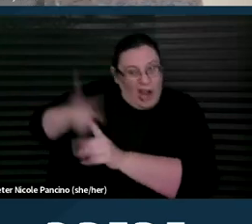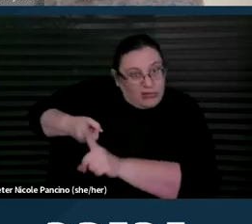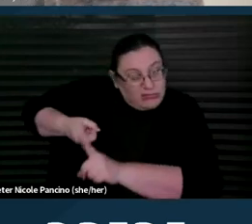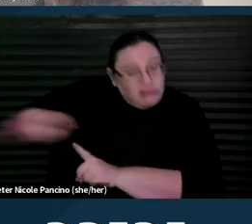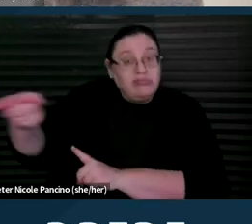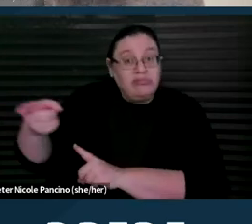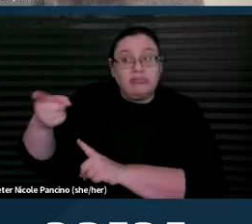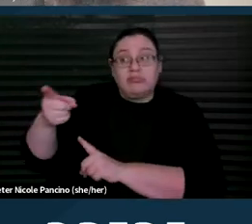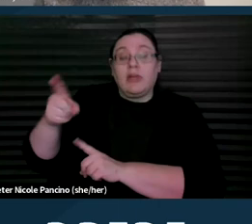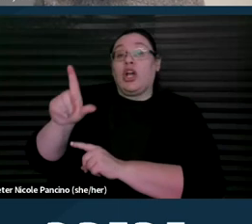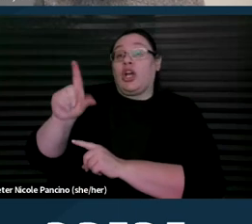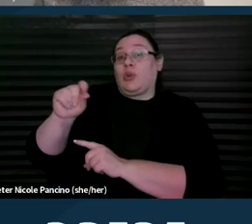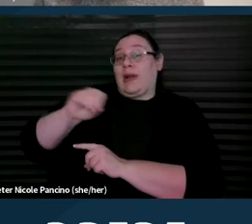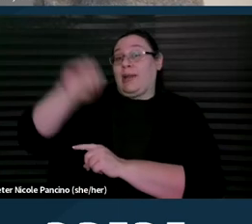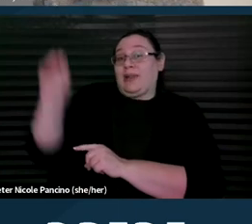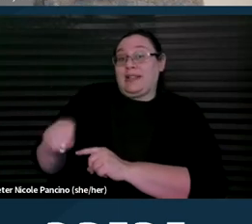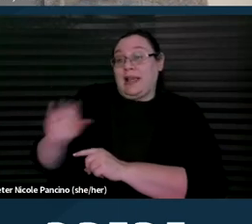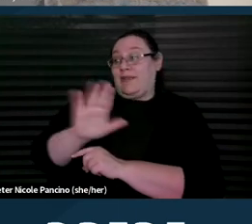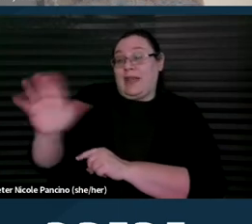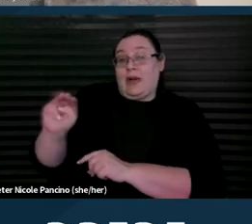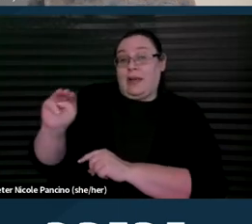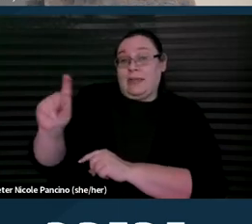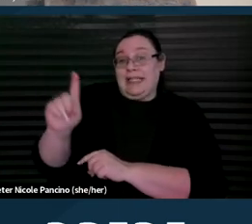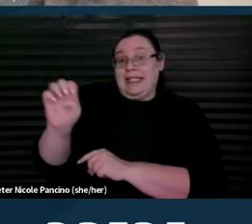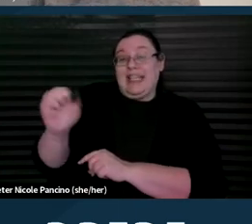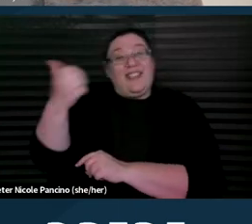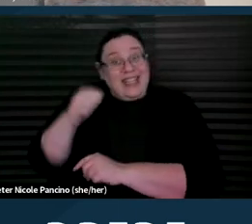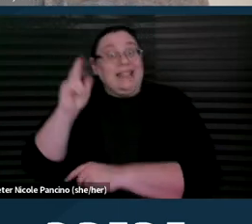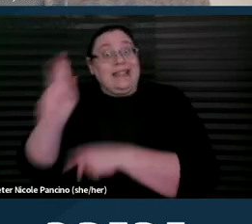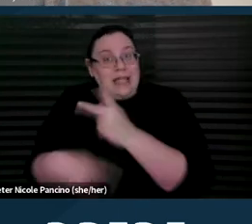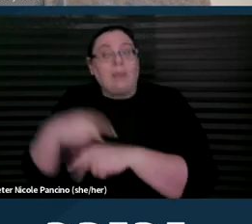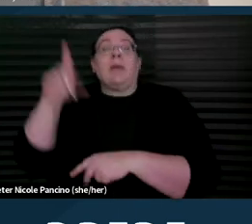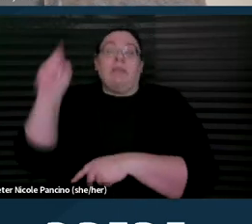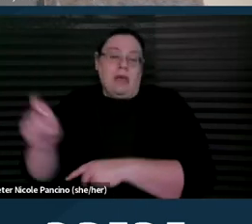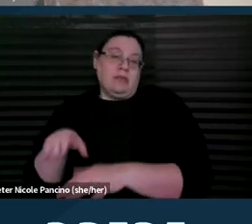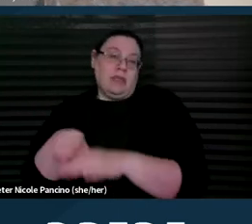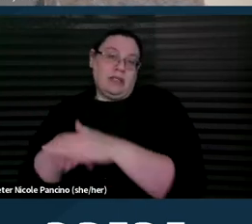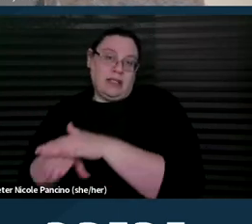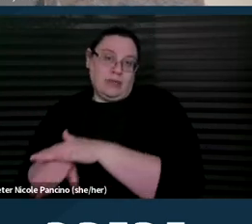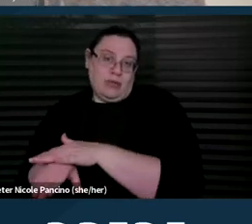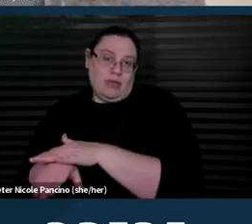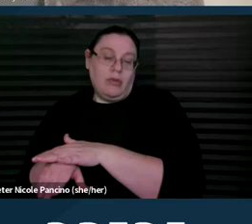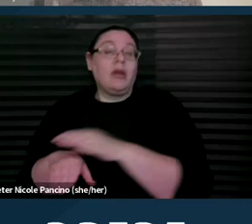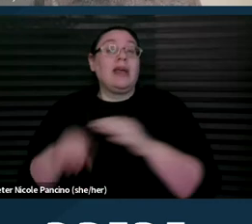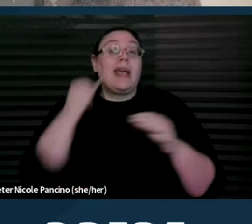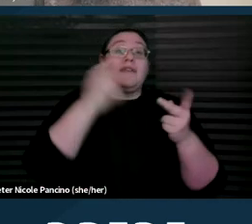20% of their MDE of each type must be accessible. But if they're a facility that doesn't specialize